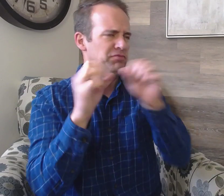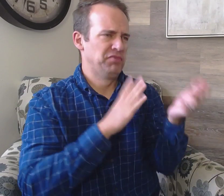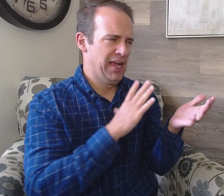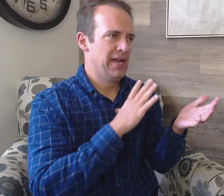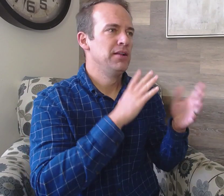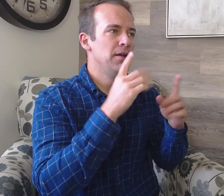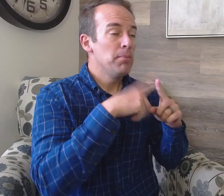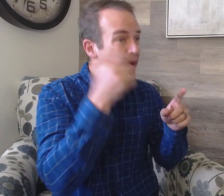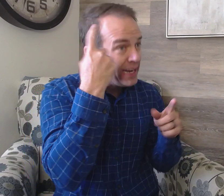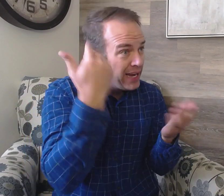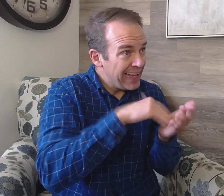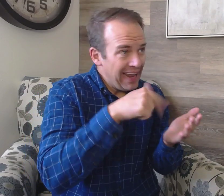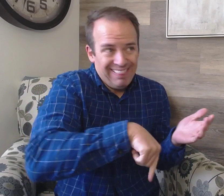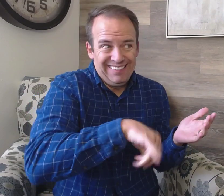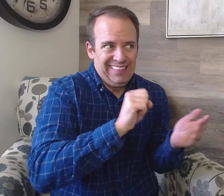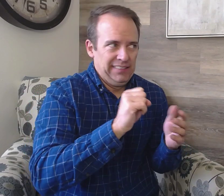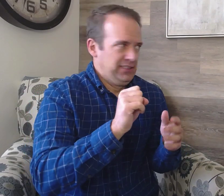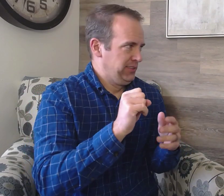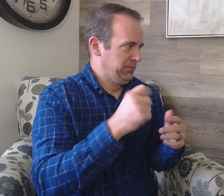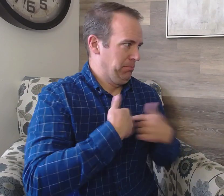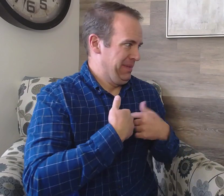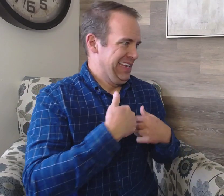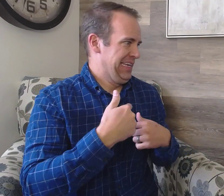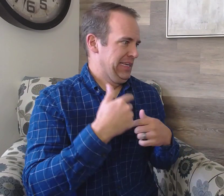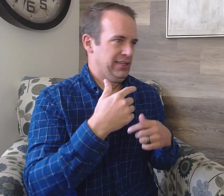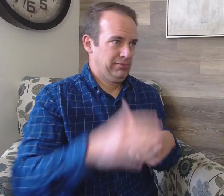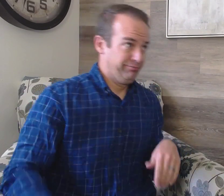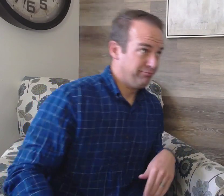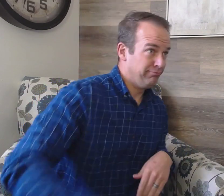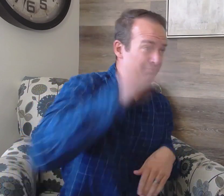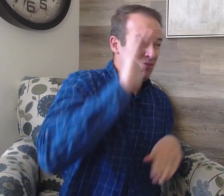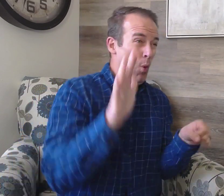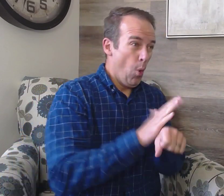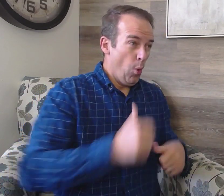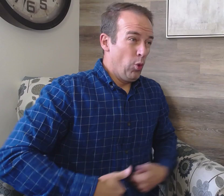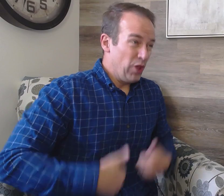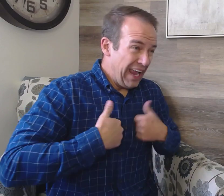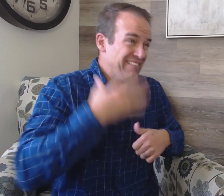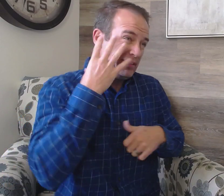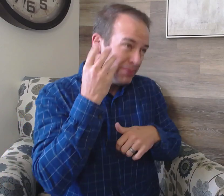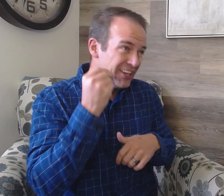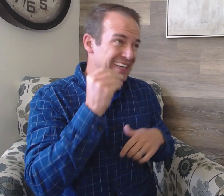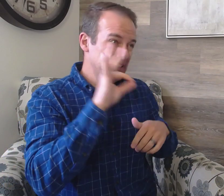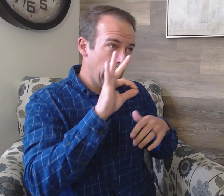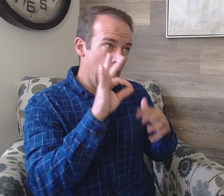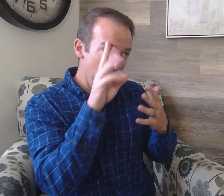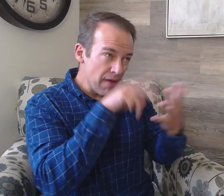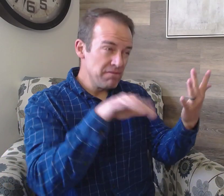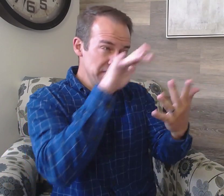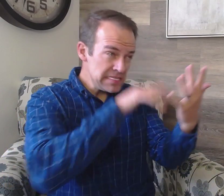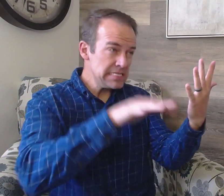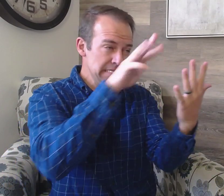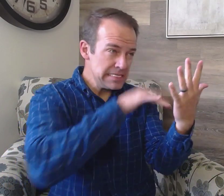But you have to remember, this is from my experience I have gained from practicing lip-reading